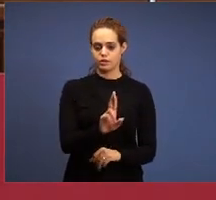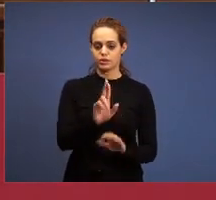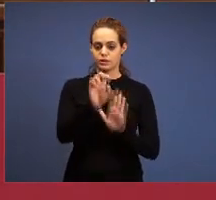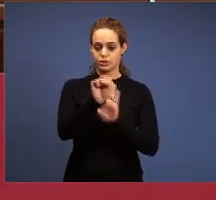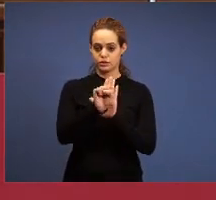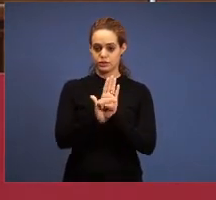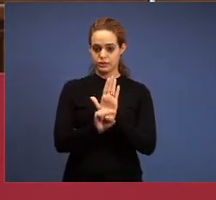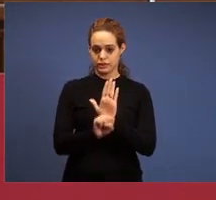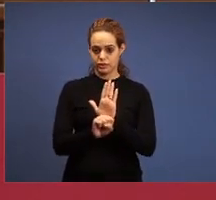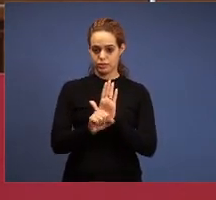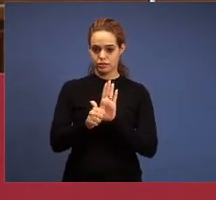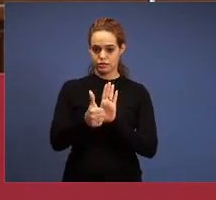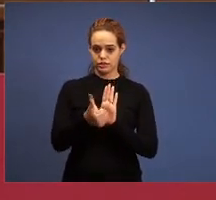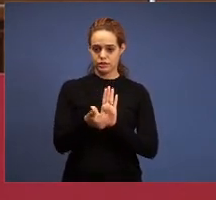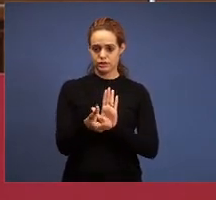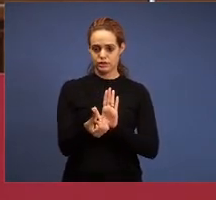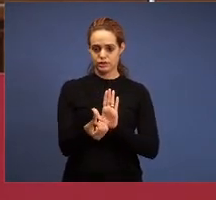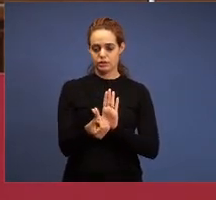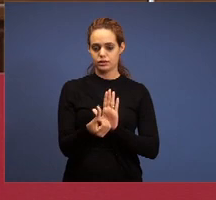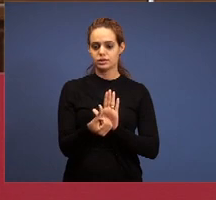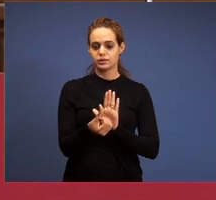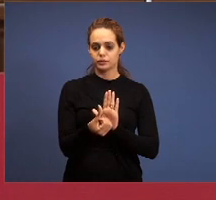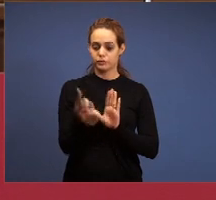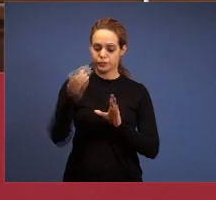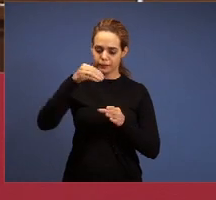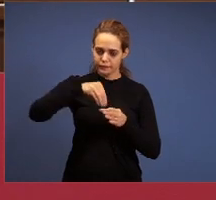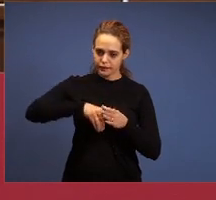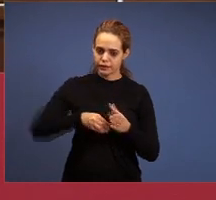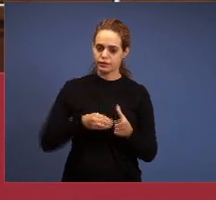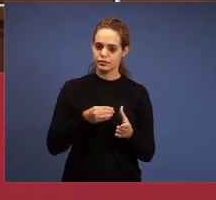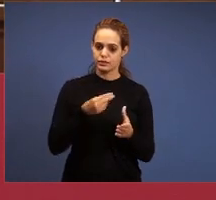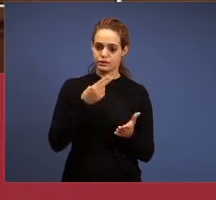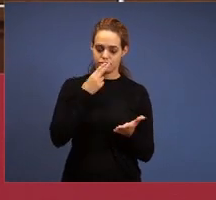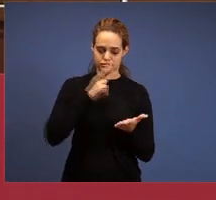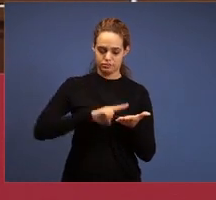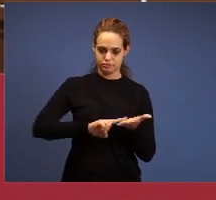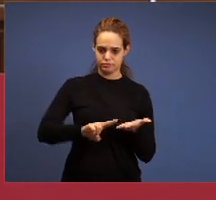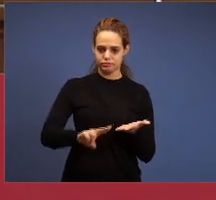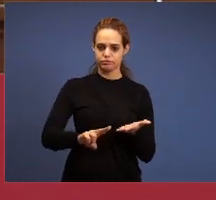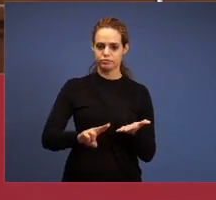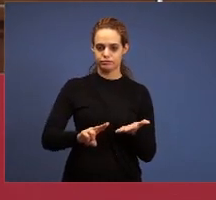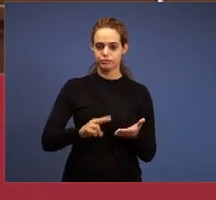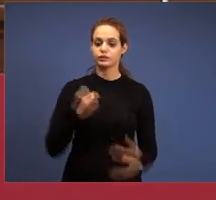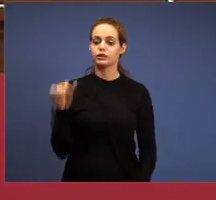we'll talk about it within the letters, but what's important, the number seven here